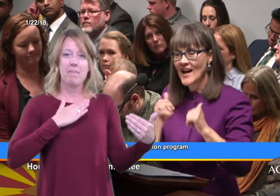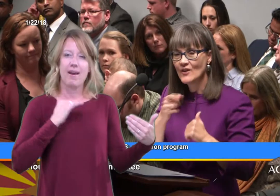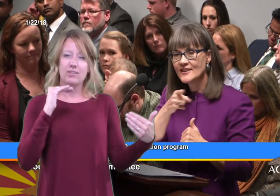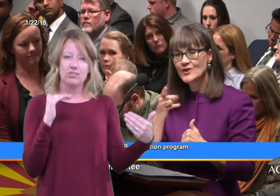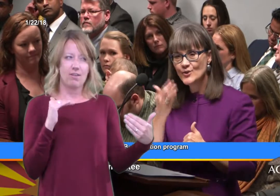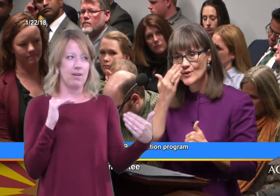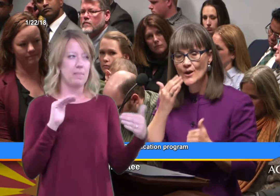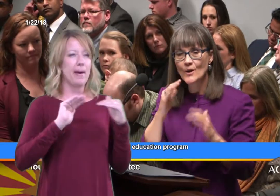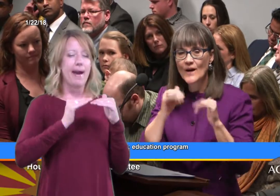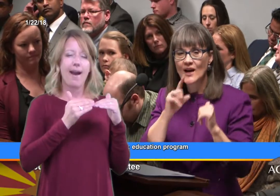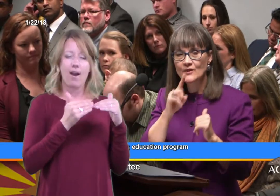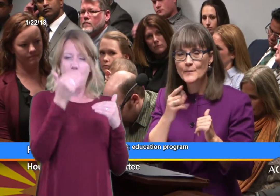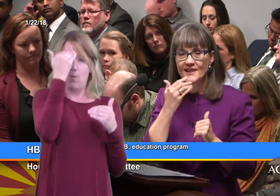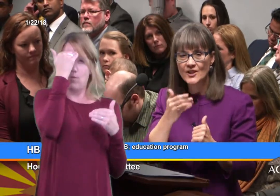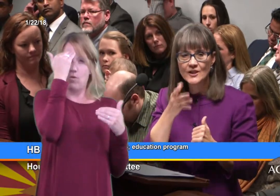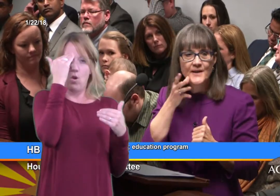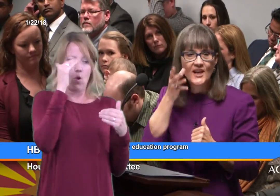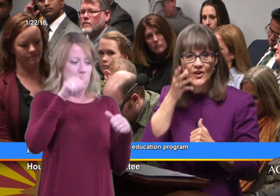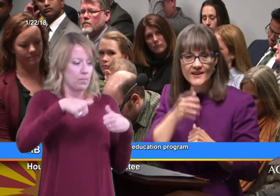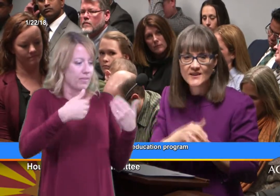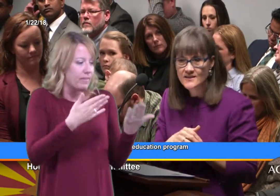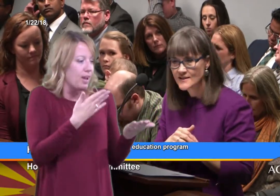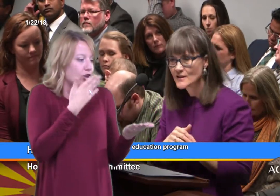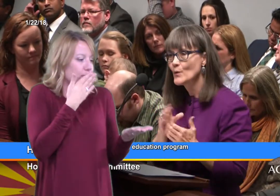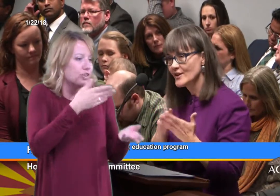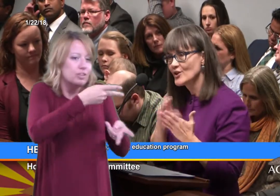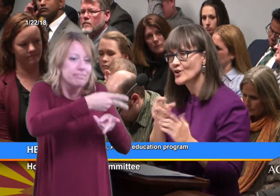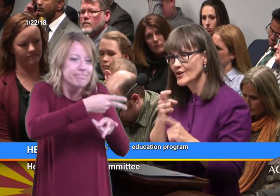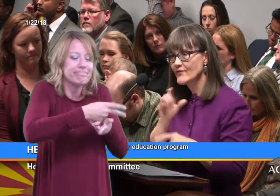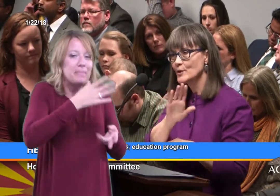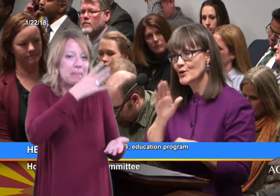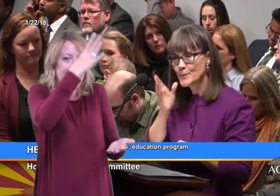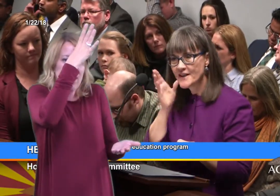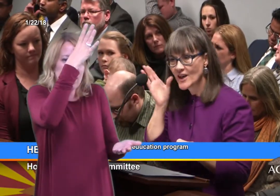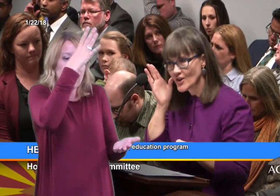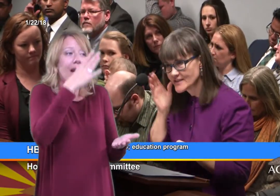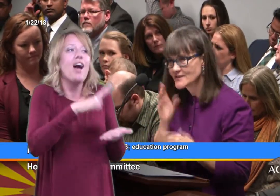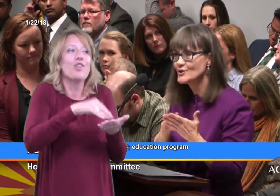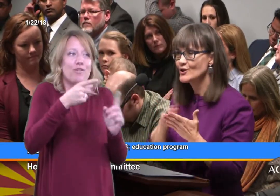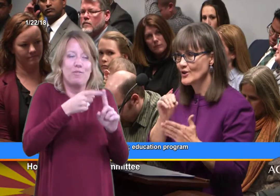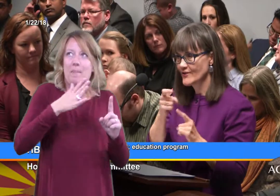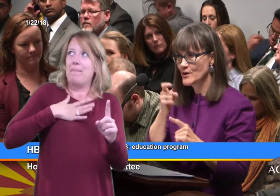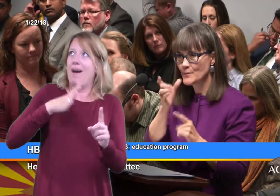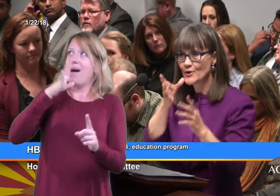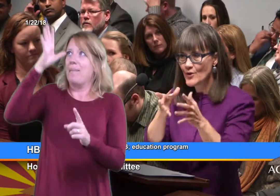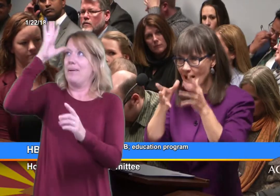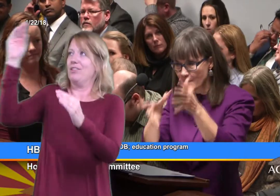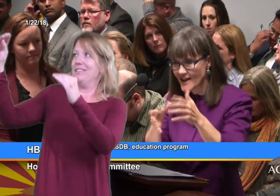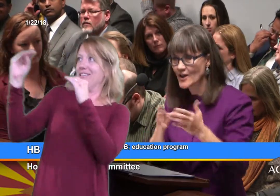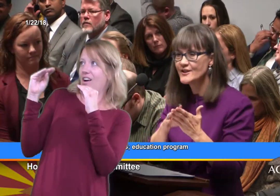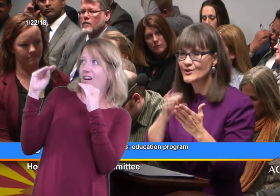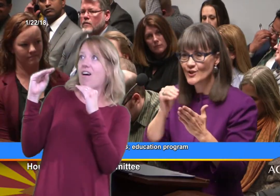How did you know how to be a good parent? Well, you learn from your parents. You learn from your grandparents.